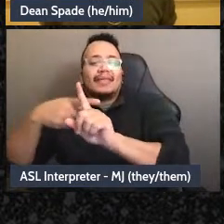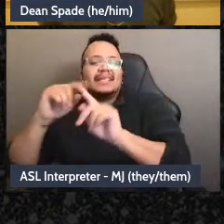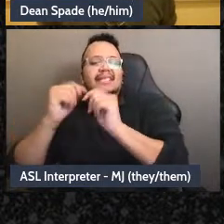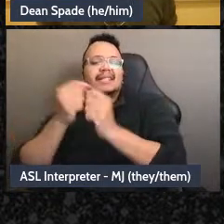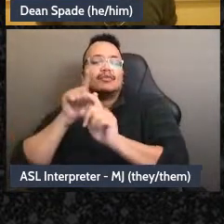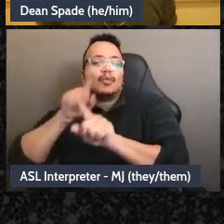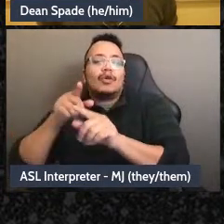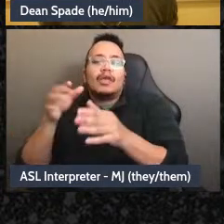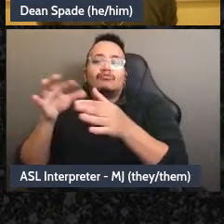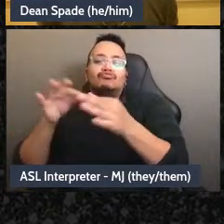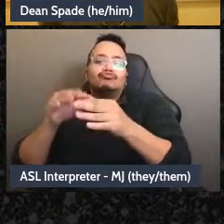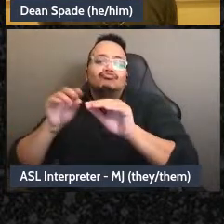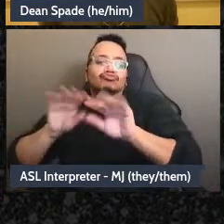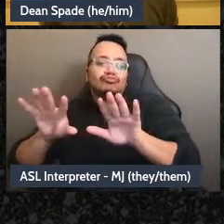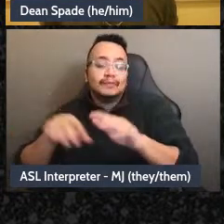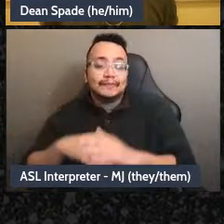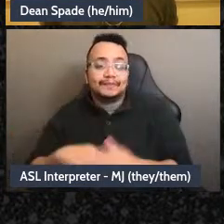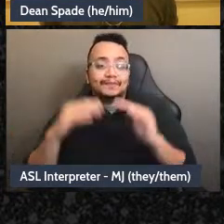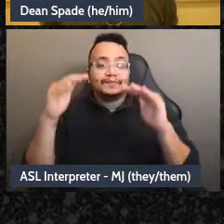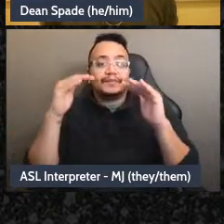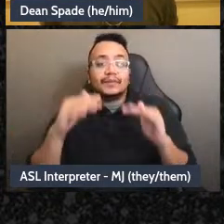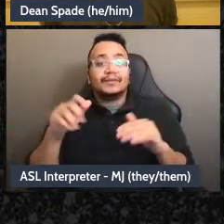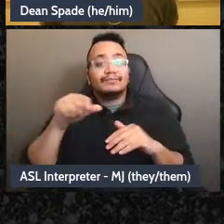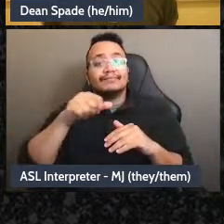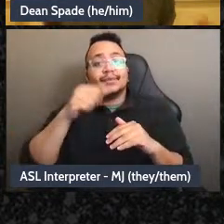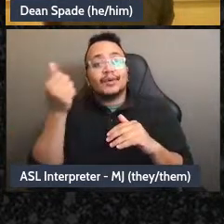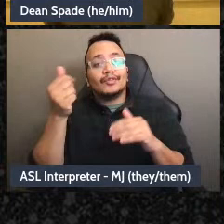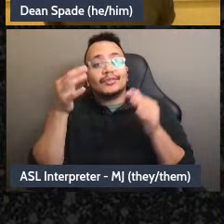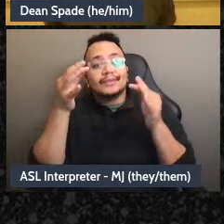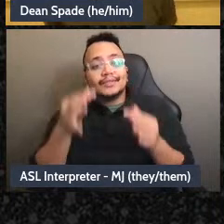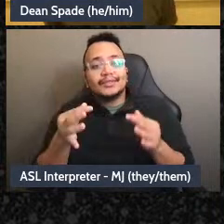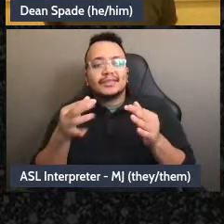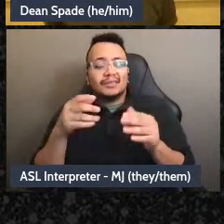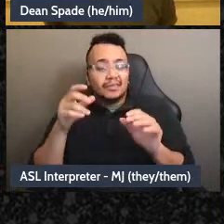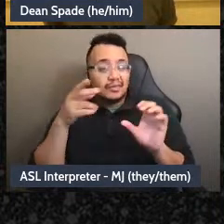another one would be should we join a coalition or not, maybe anybody in our group could propose it,